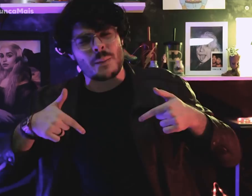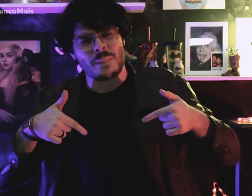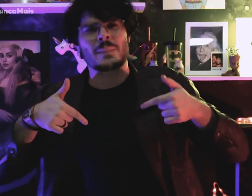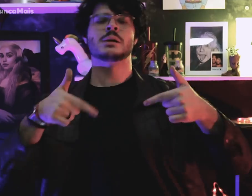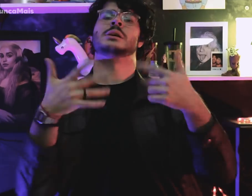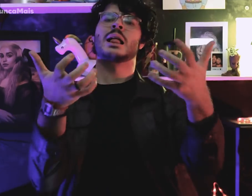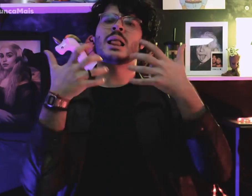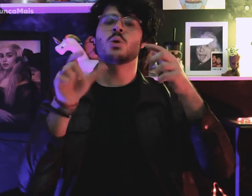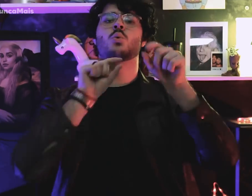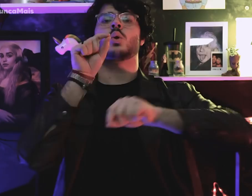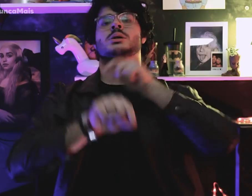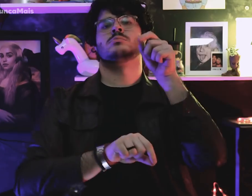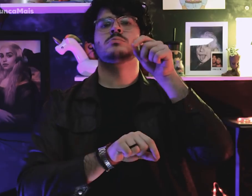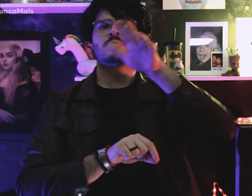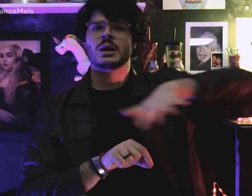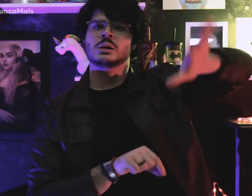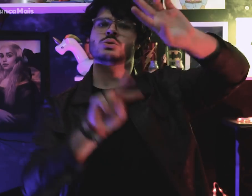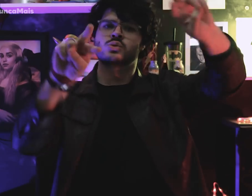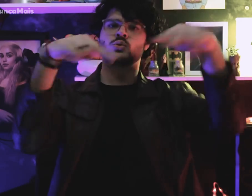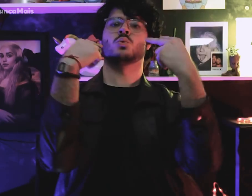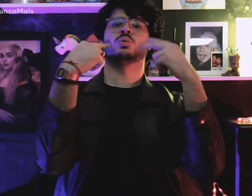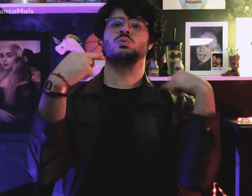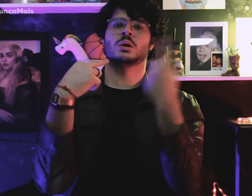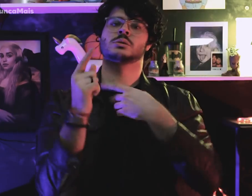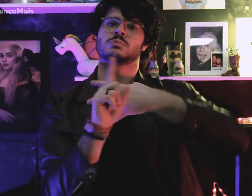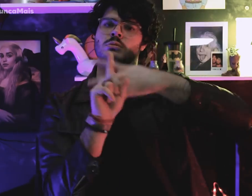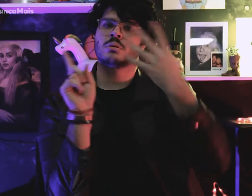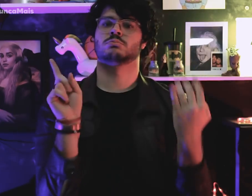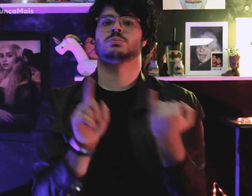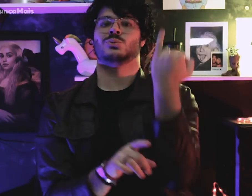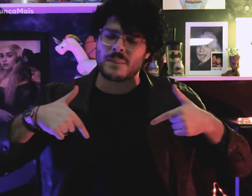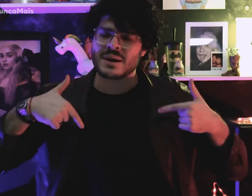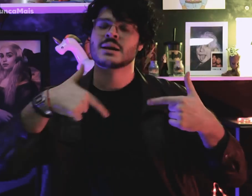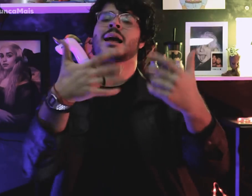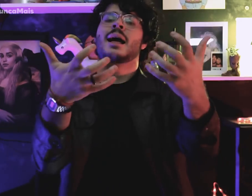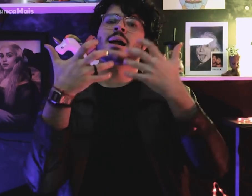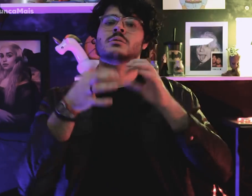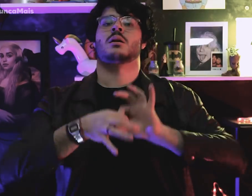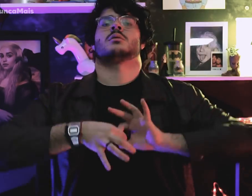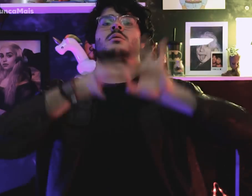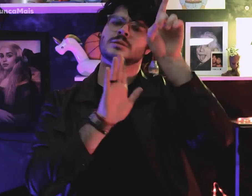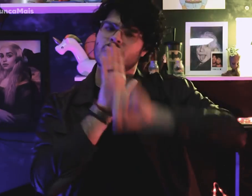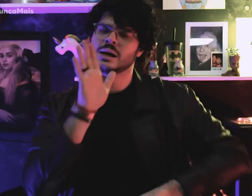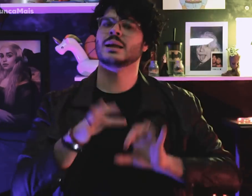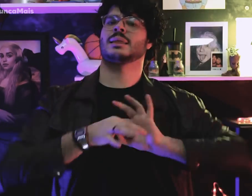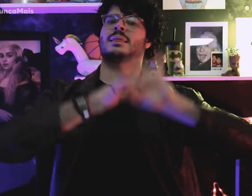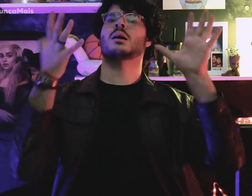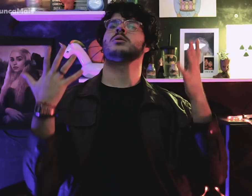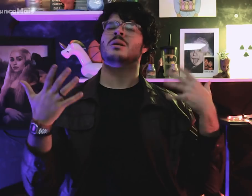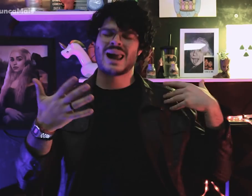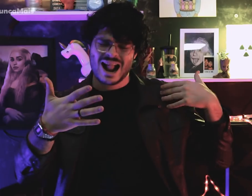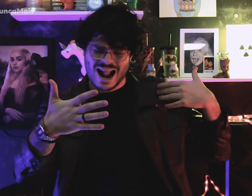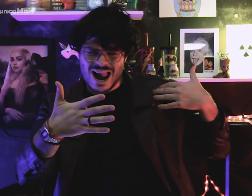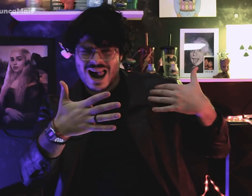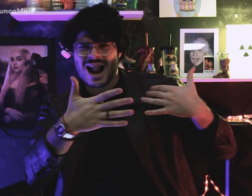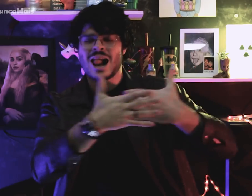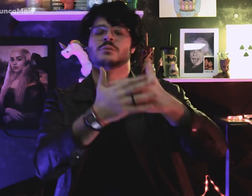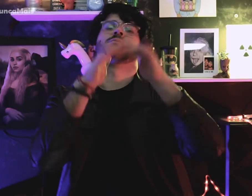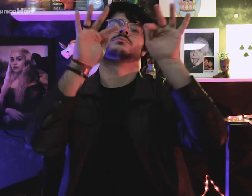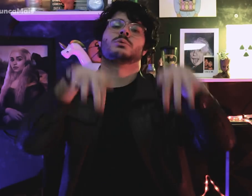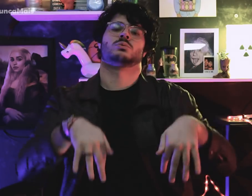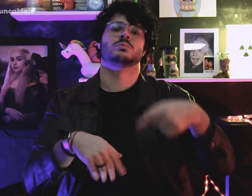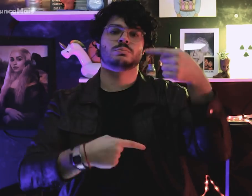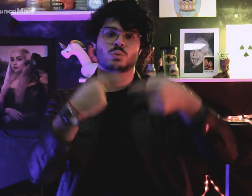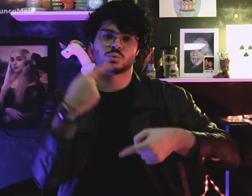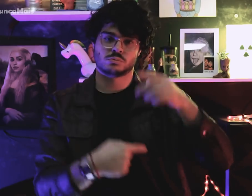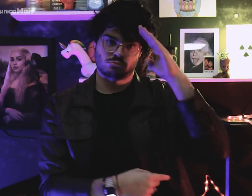em defesa do seu reconhecimento, de seus direitos e a liberdade, até o fim da ditadura militar.